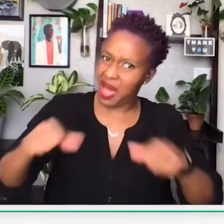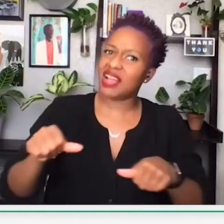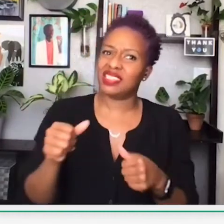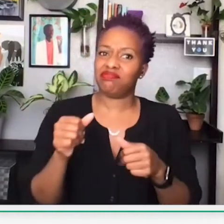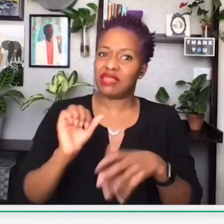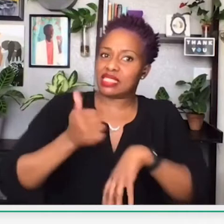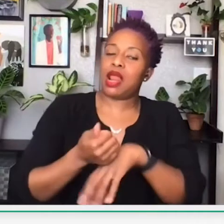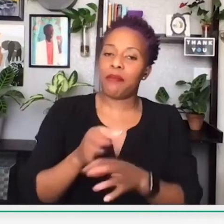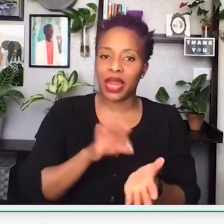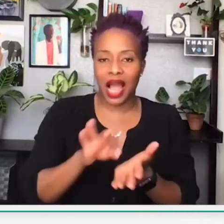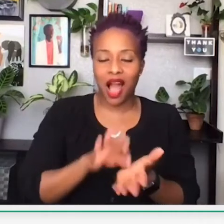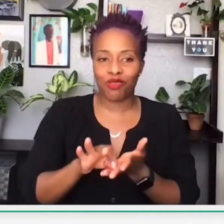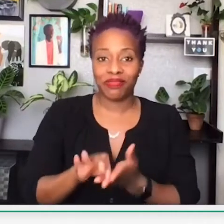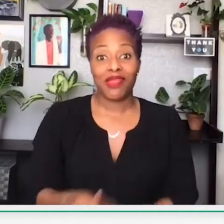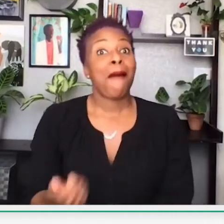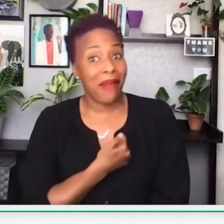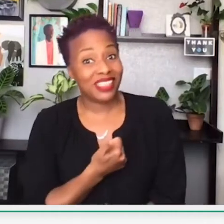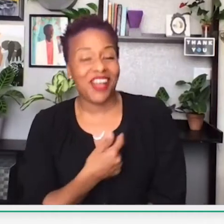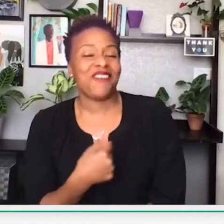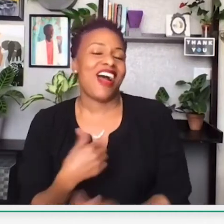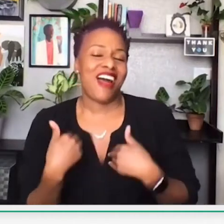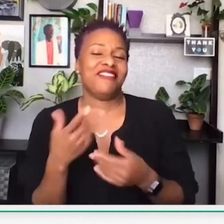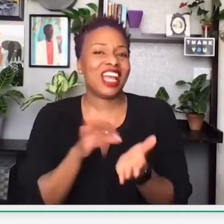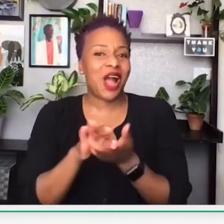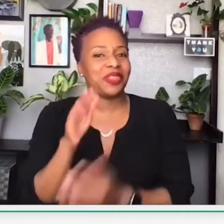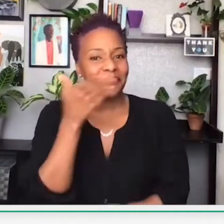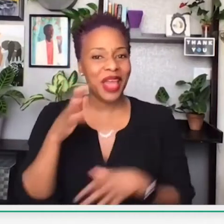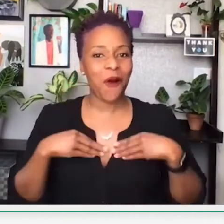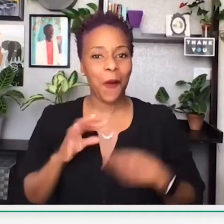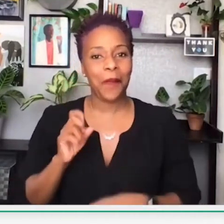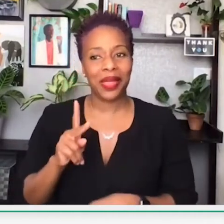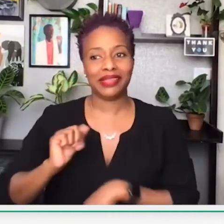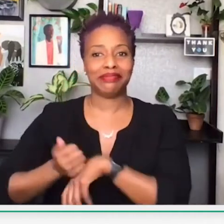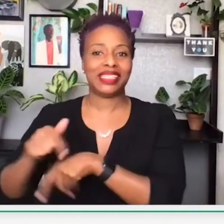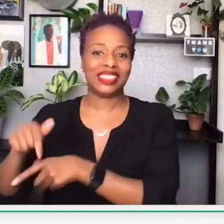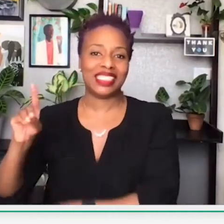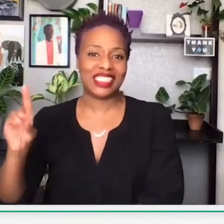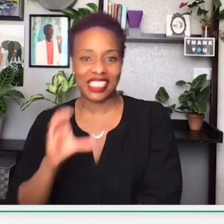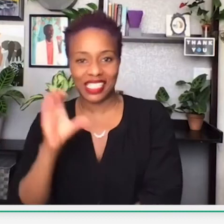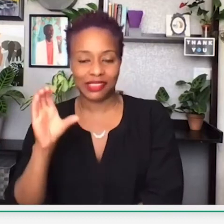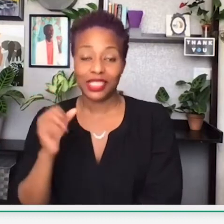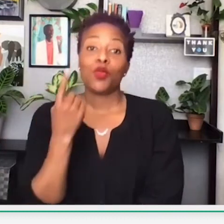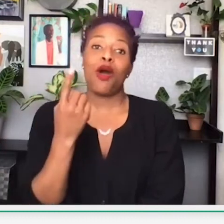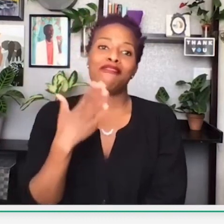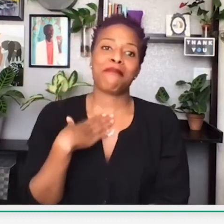happens to be in your hometown. If one does, then go ahead and set up a banking account.